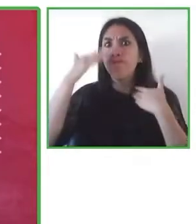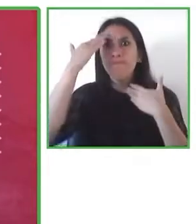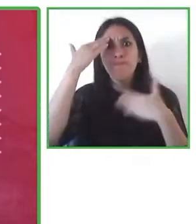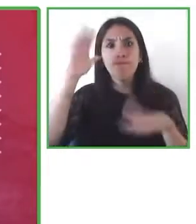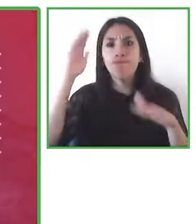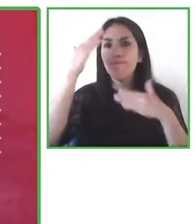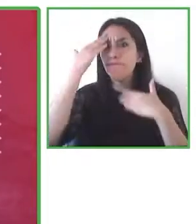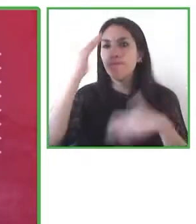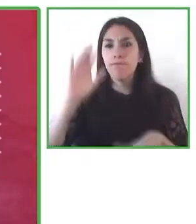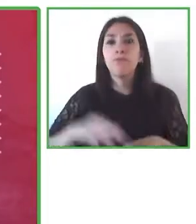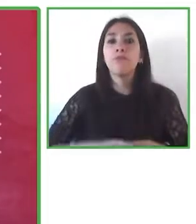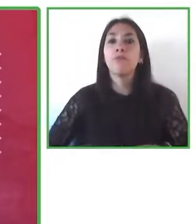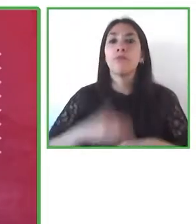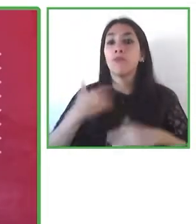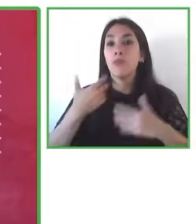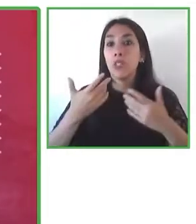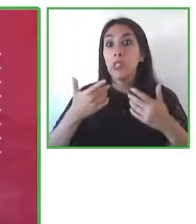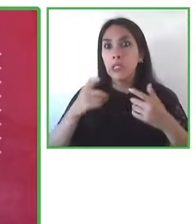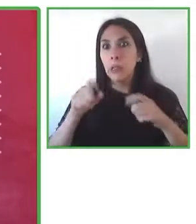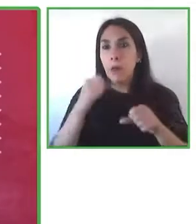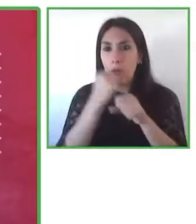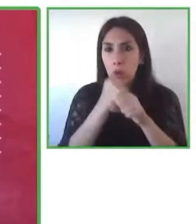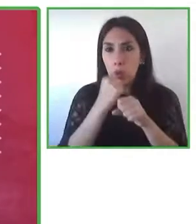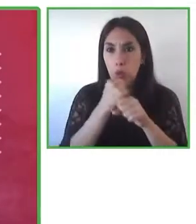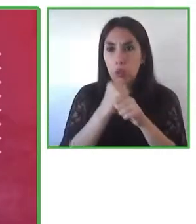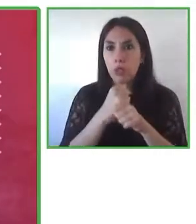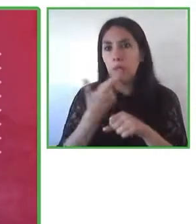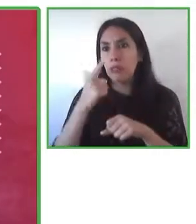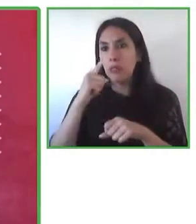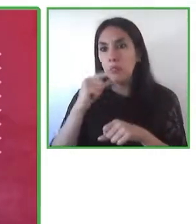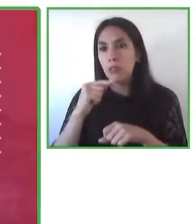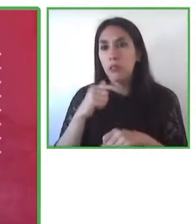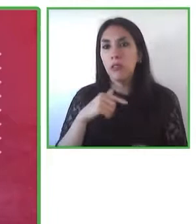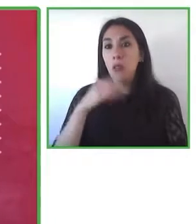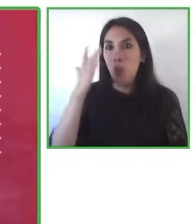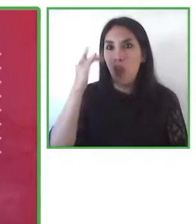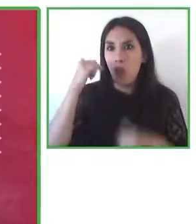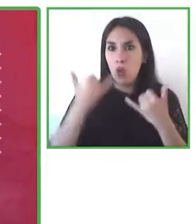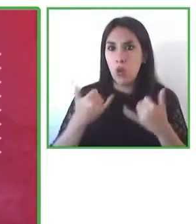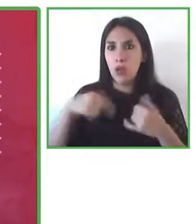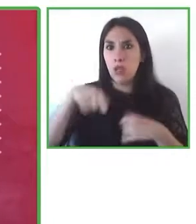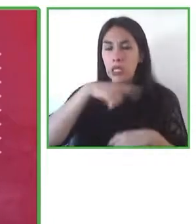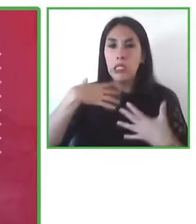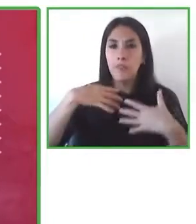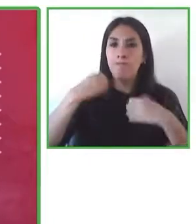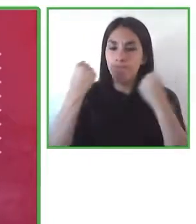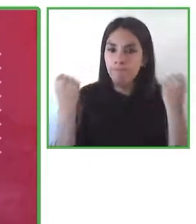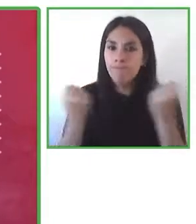Tiflonexos and Tiflolibros has been working to be able to bring